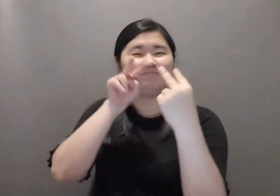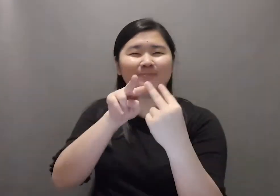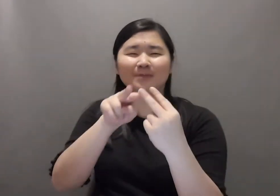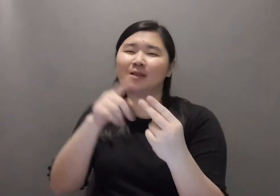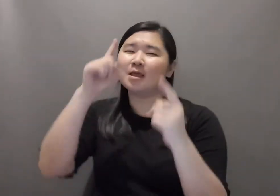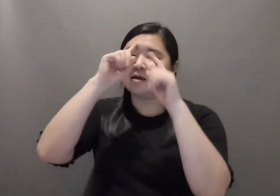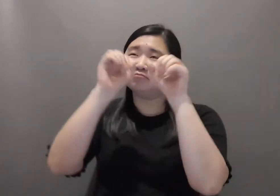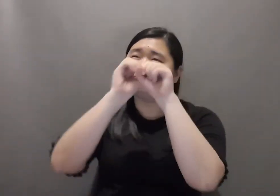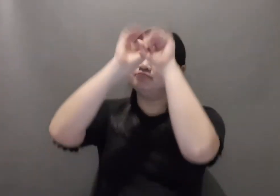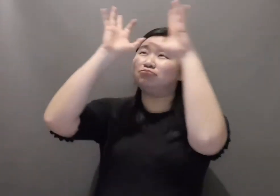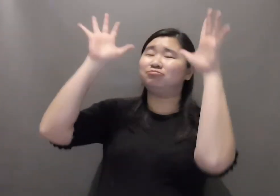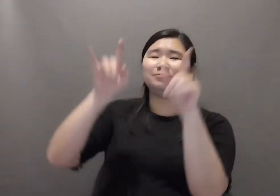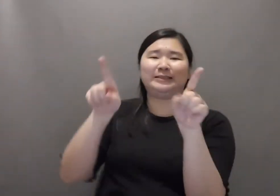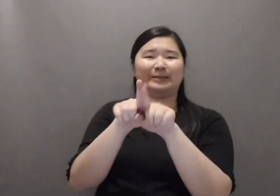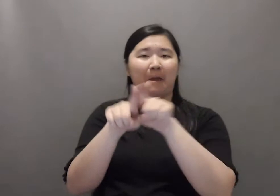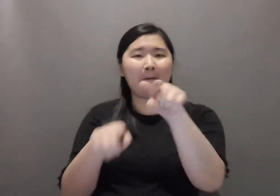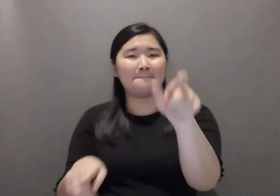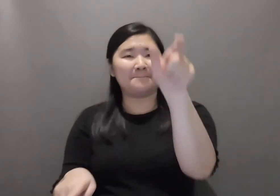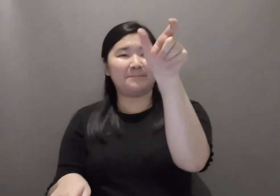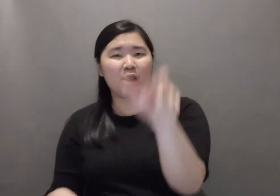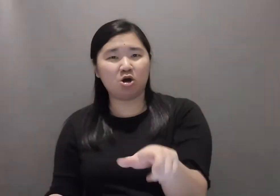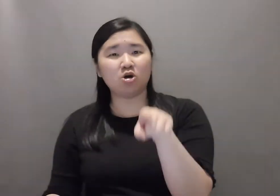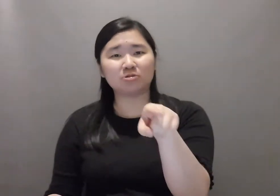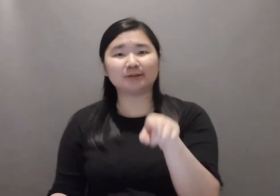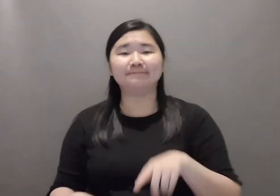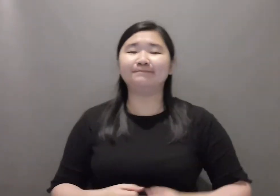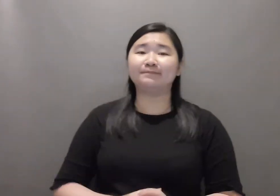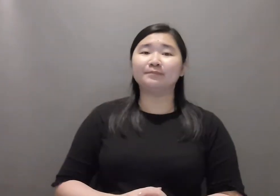and not away from the camera for a long duration.